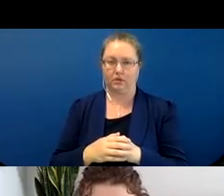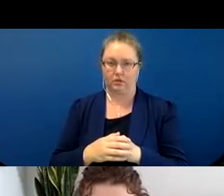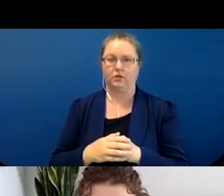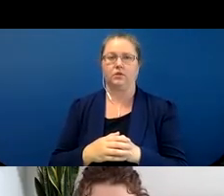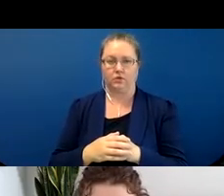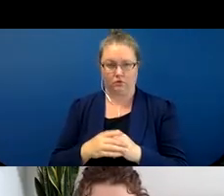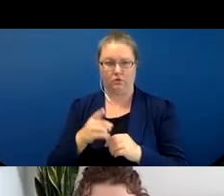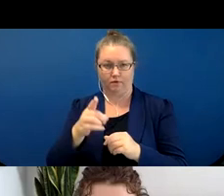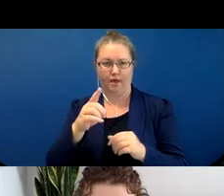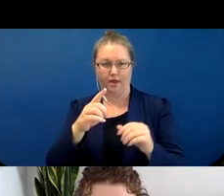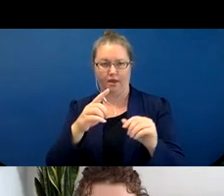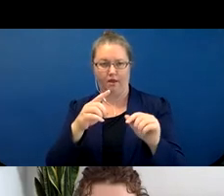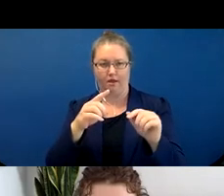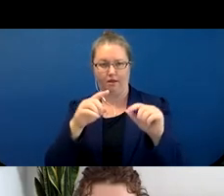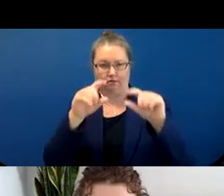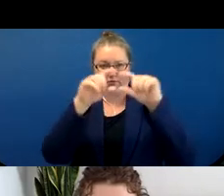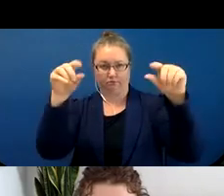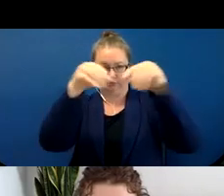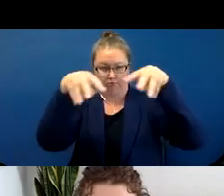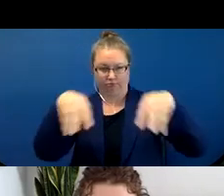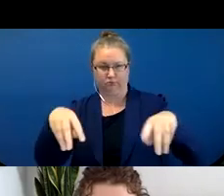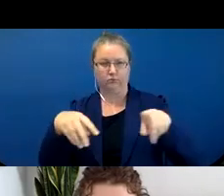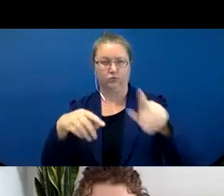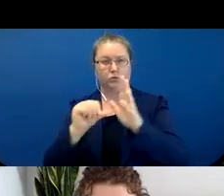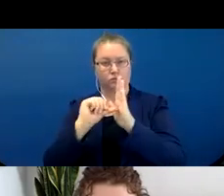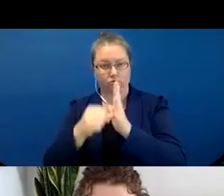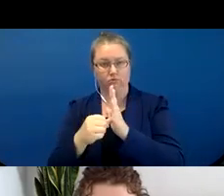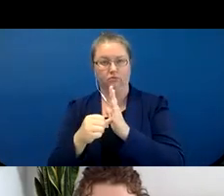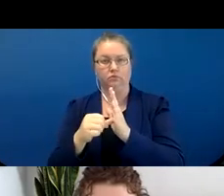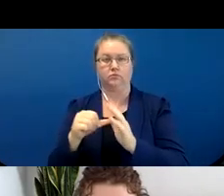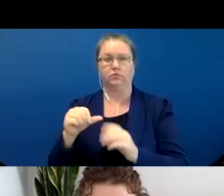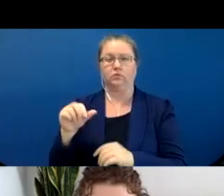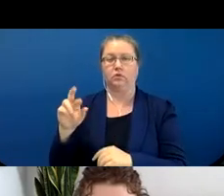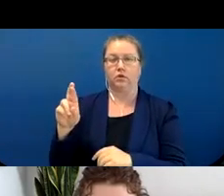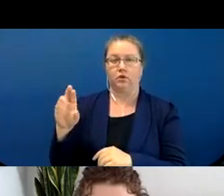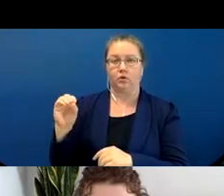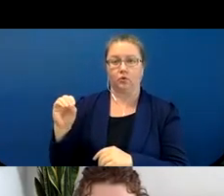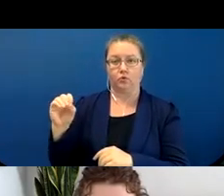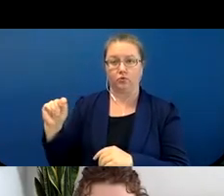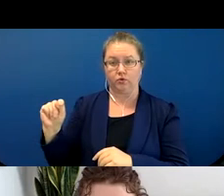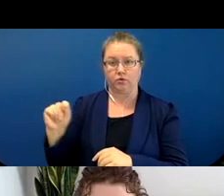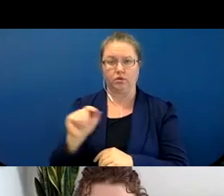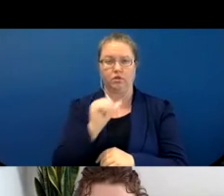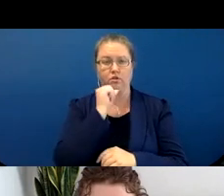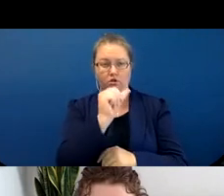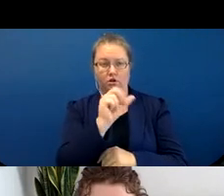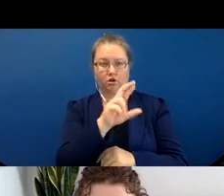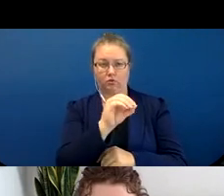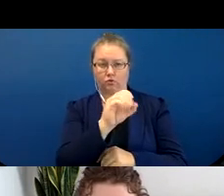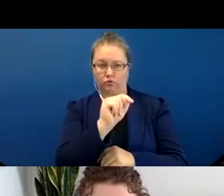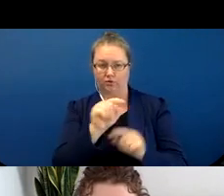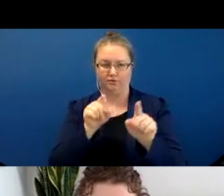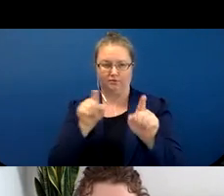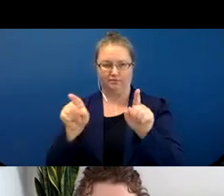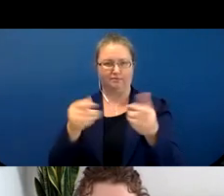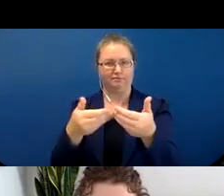we can make an initial distinction between non-root classifier and root. So for the non-root